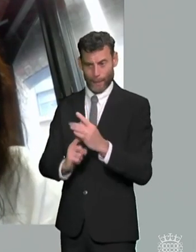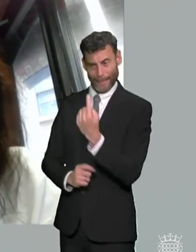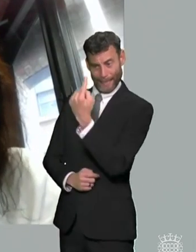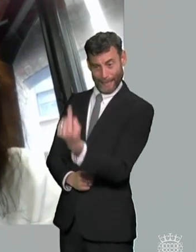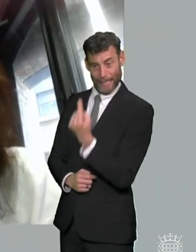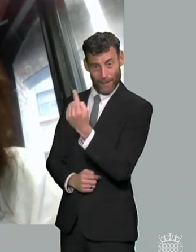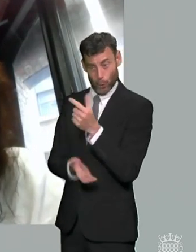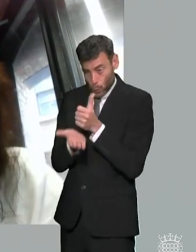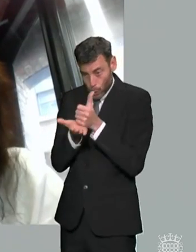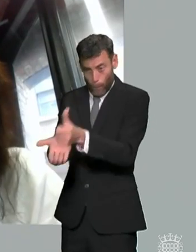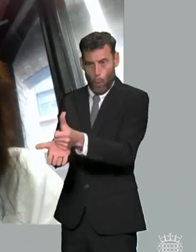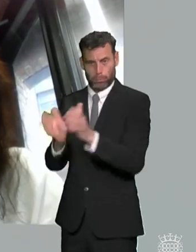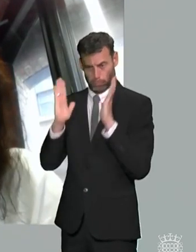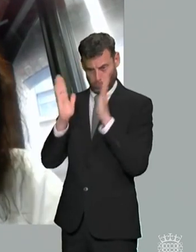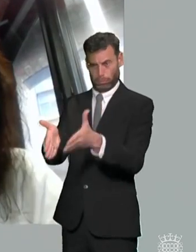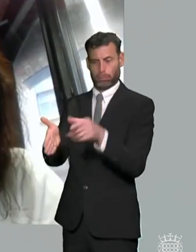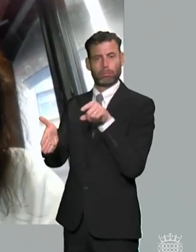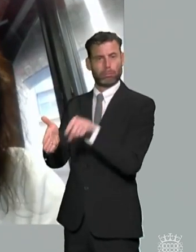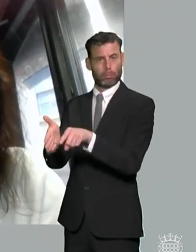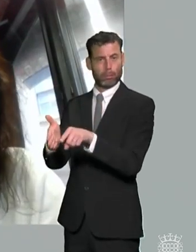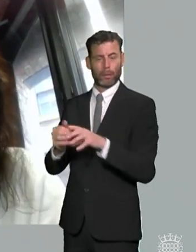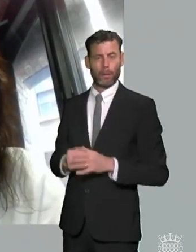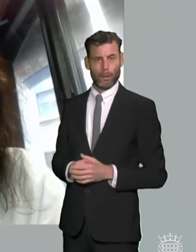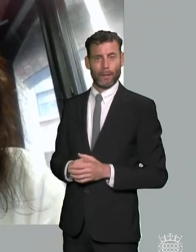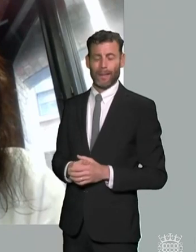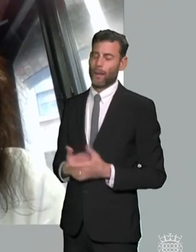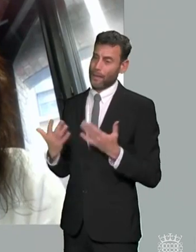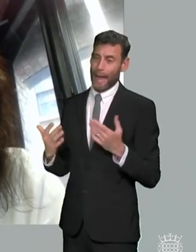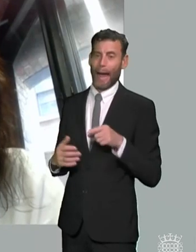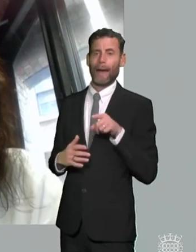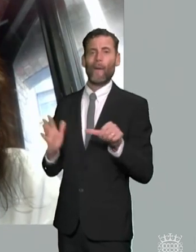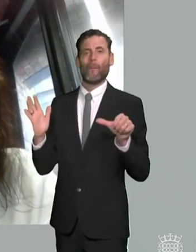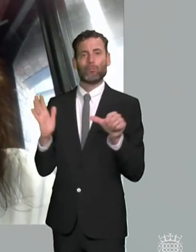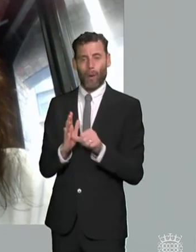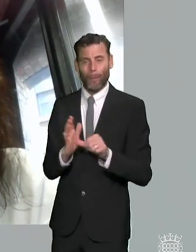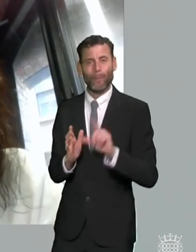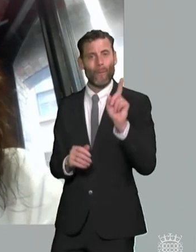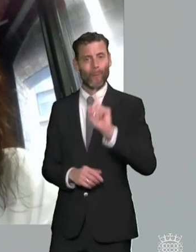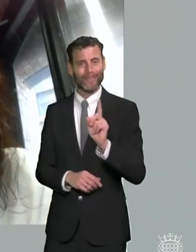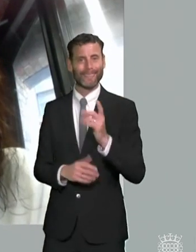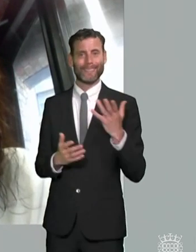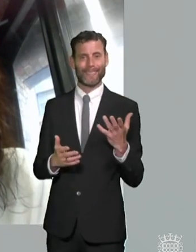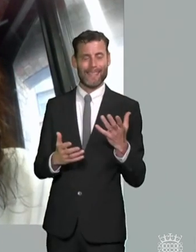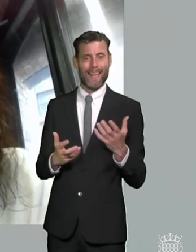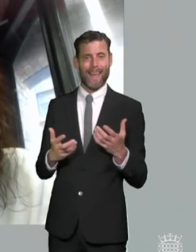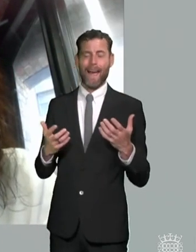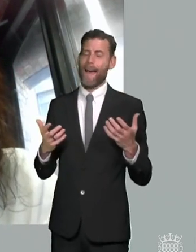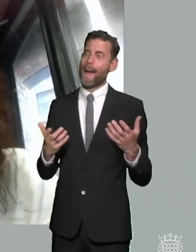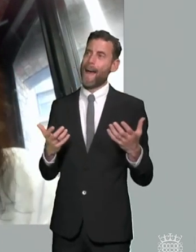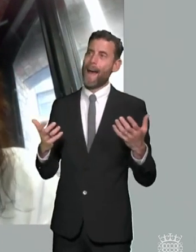a child as any individual presents and it's about us being able to identify ways to enable